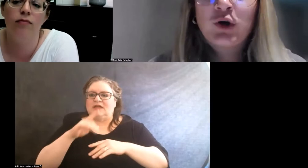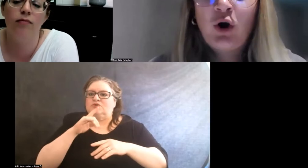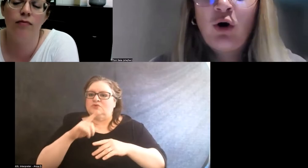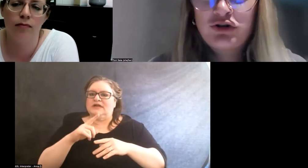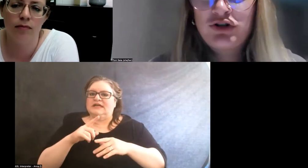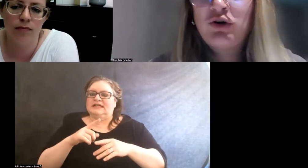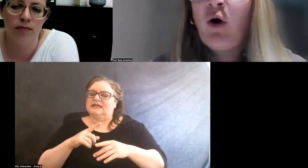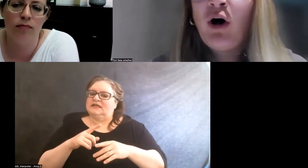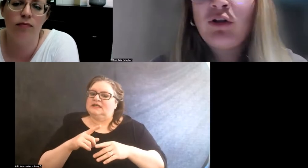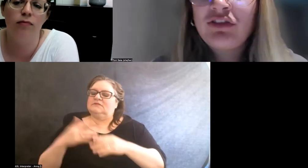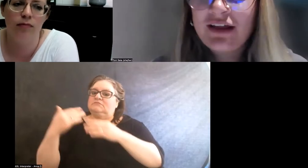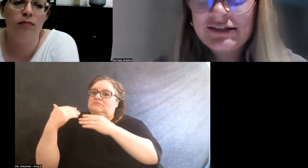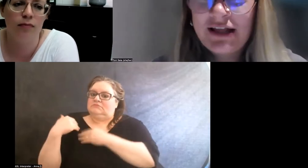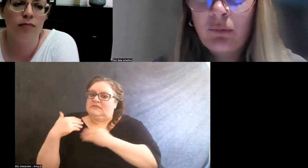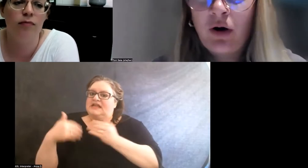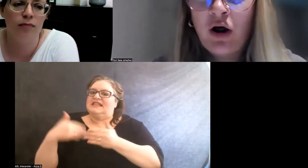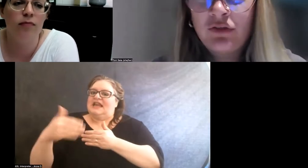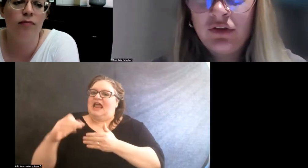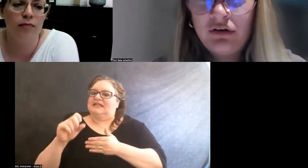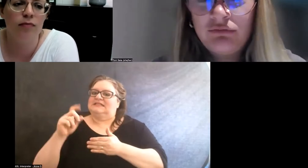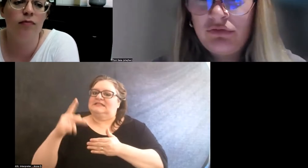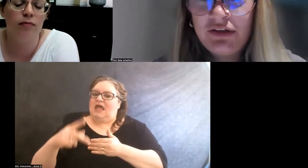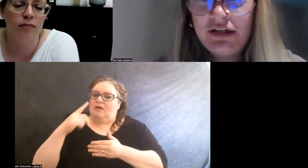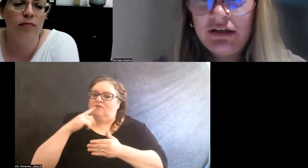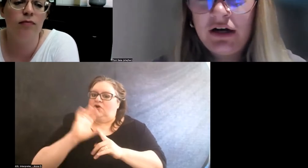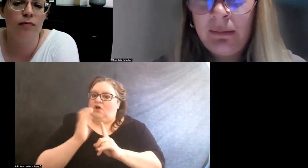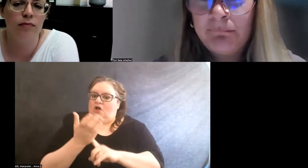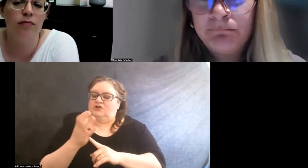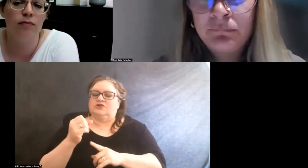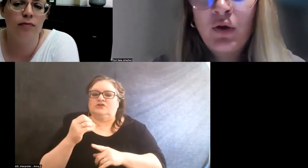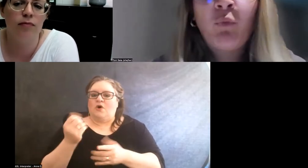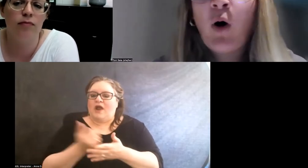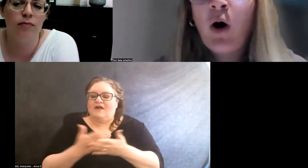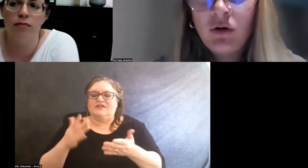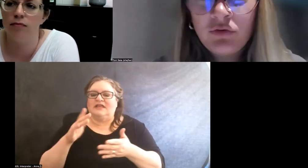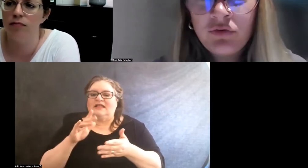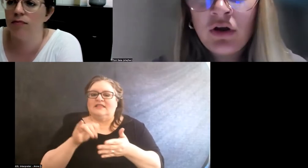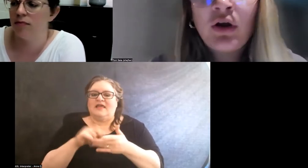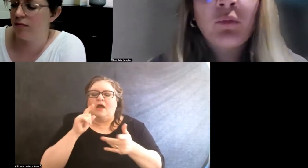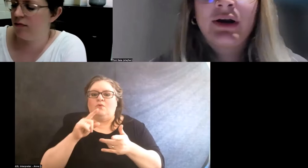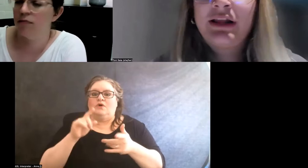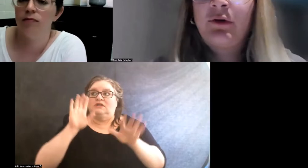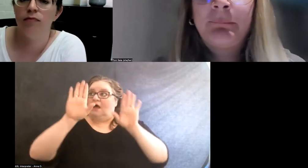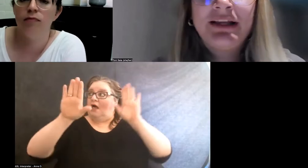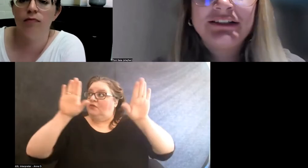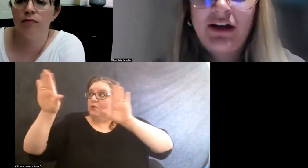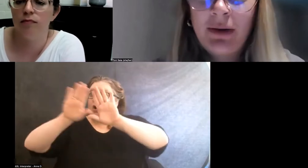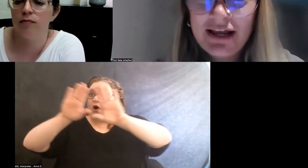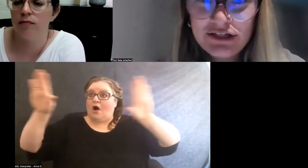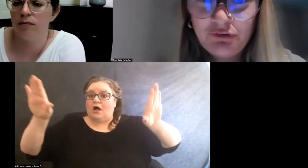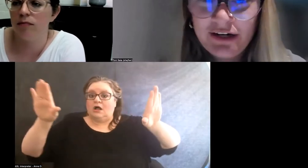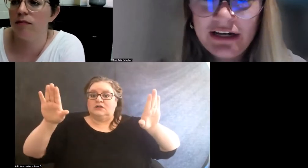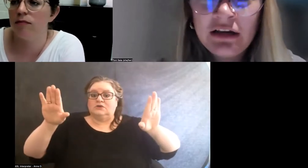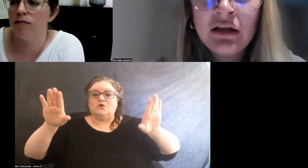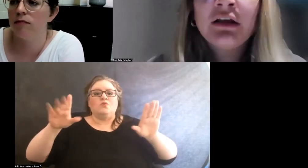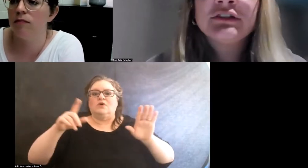to culture. So all the things that were on the walls were either a piece of our history,